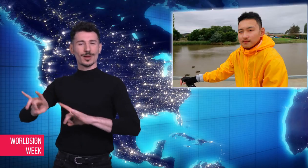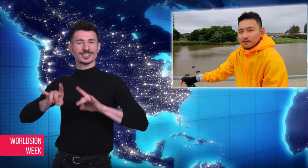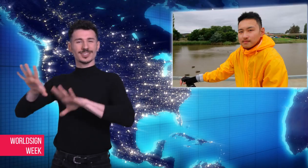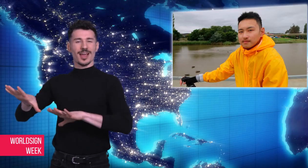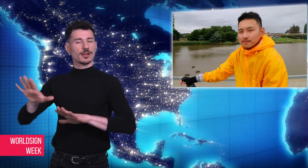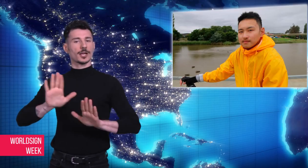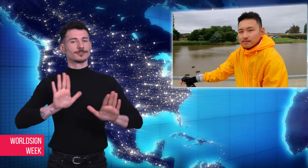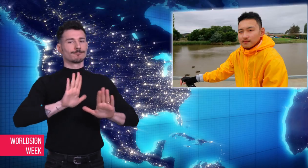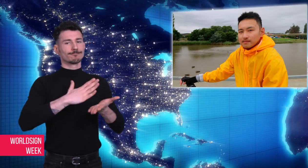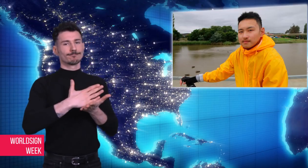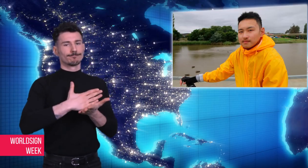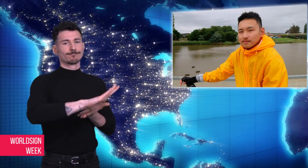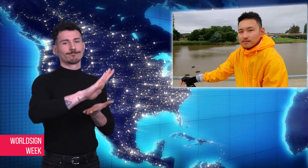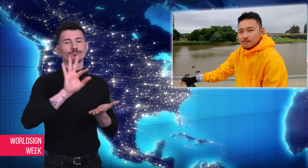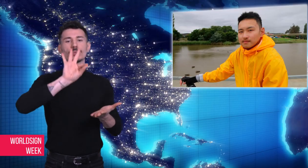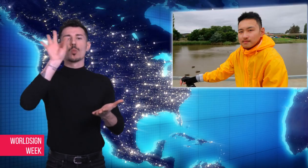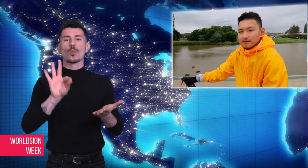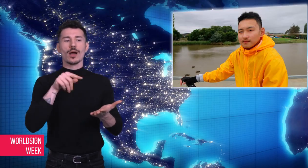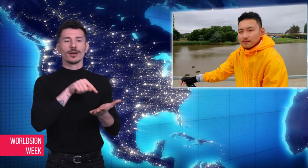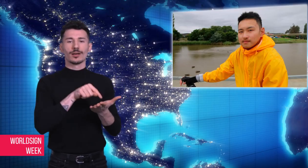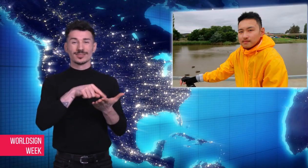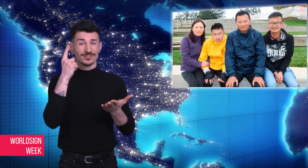financial burden for the government. The family was in